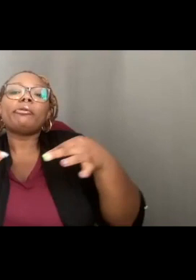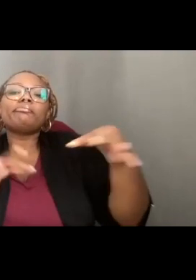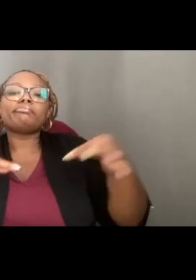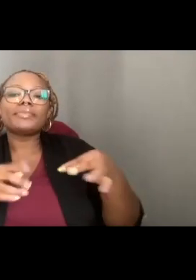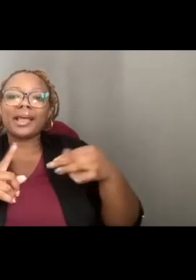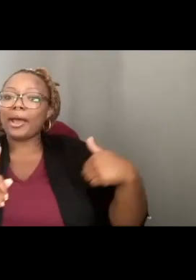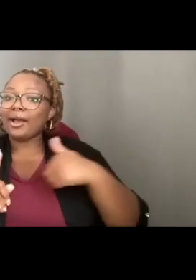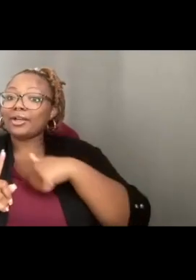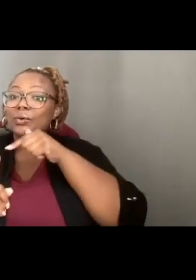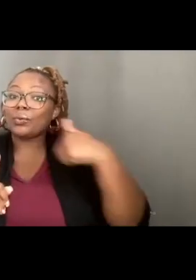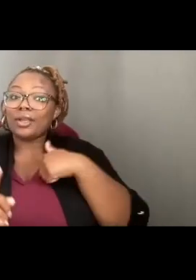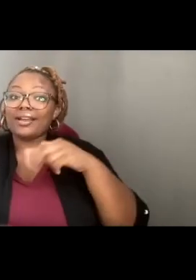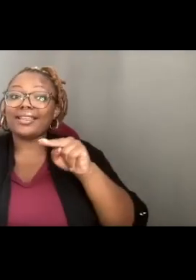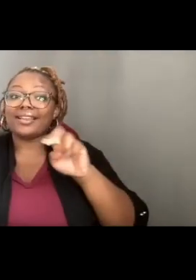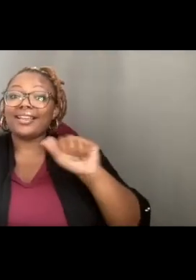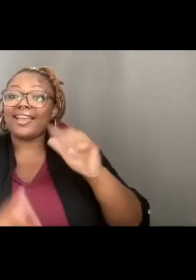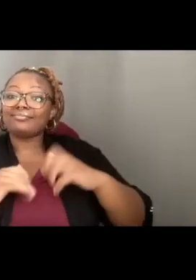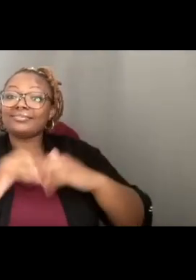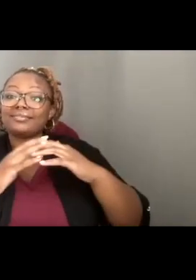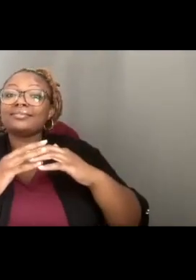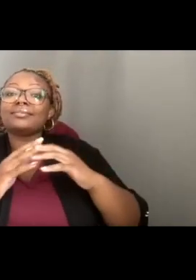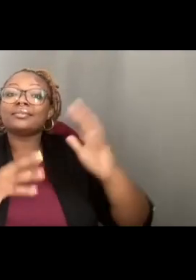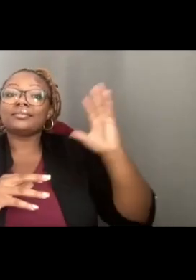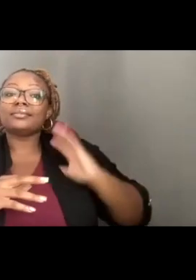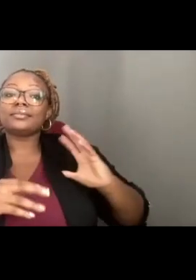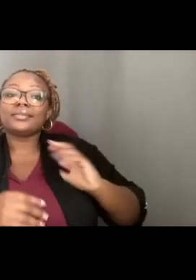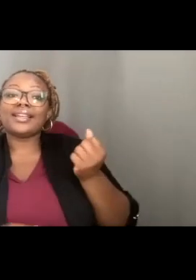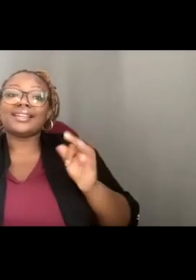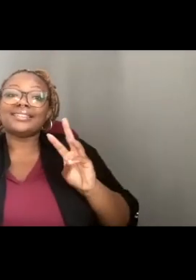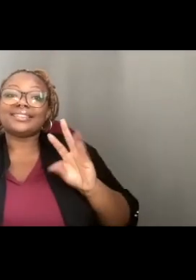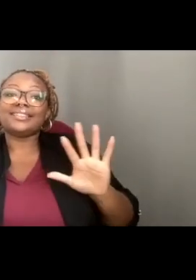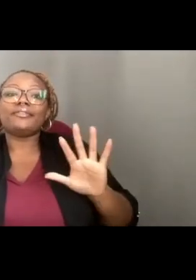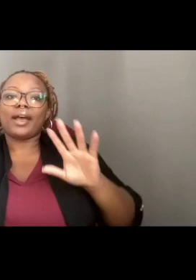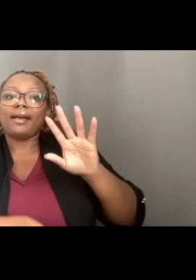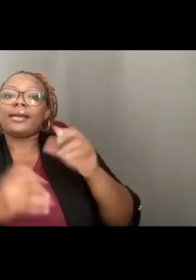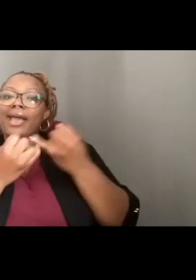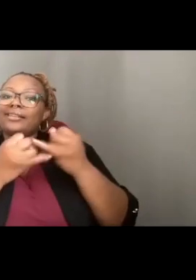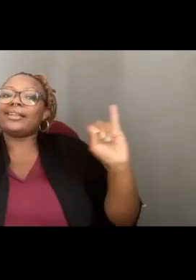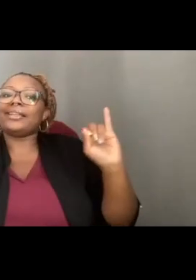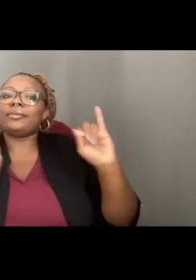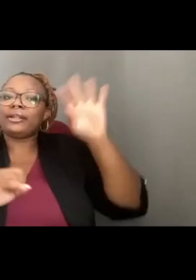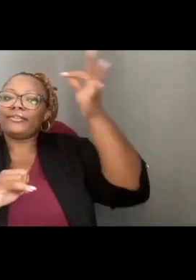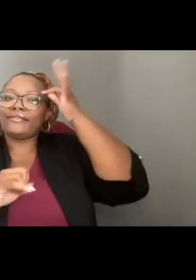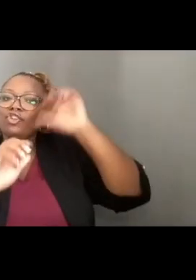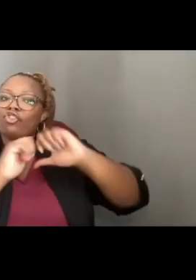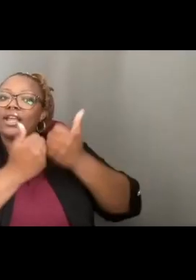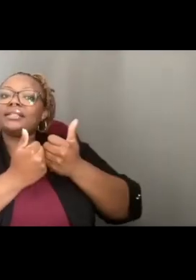THE NEA WAS ESTABLISHED IN 1965 AS AN INDEPENDENT FEDERAL AGENCY.